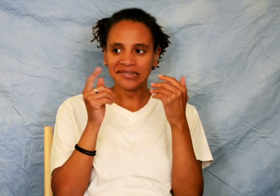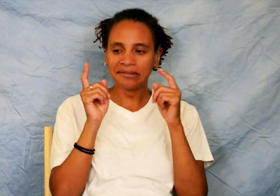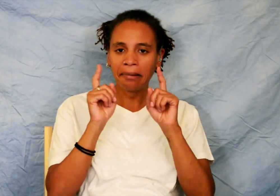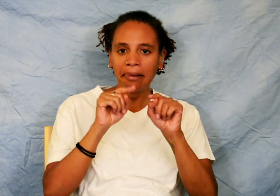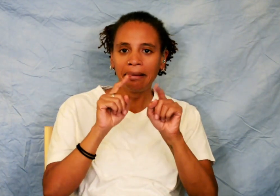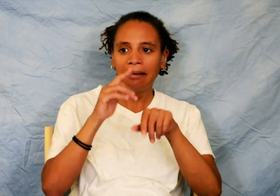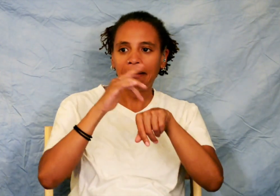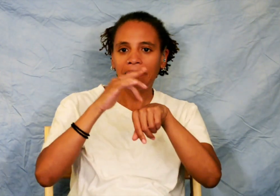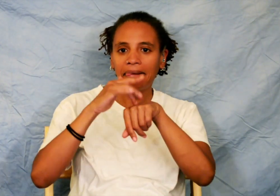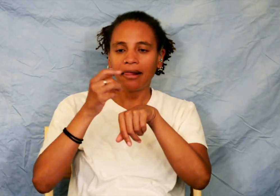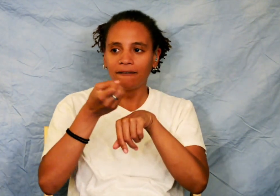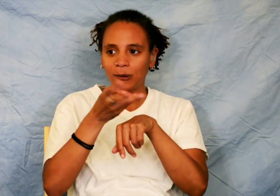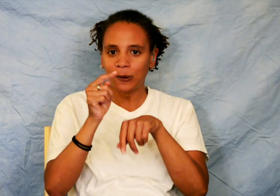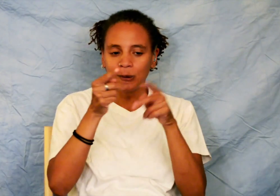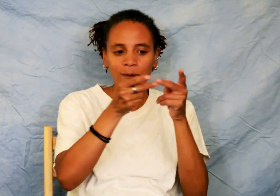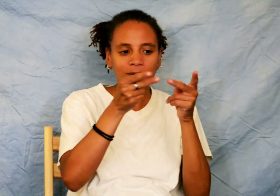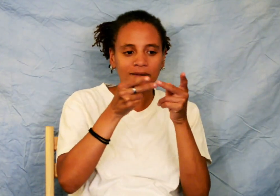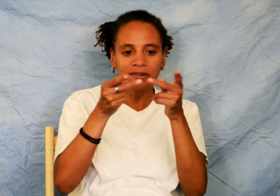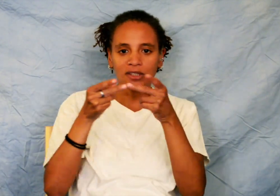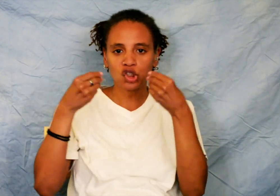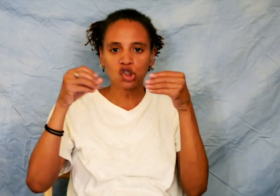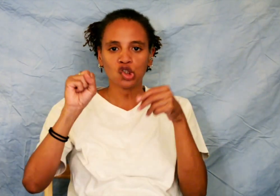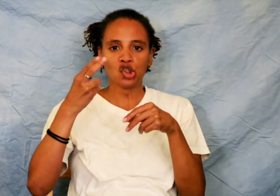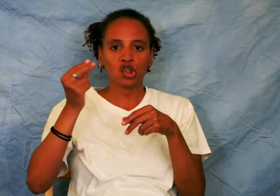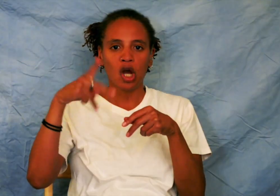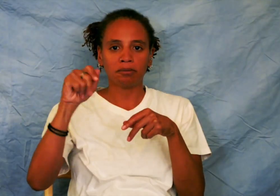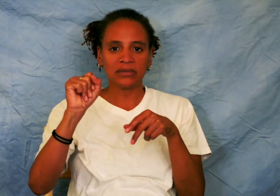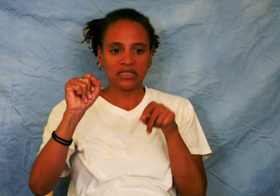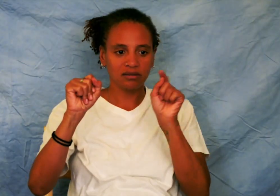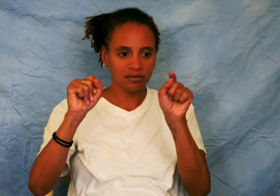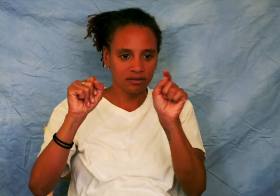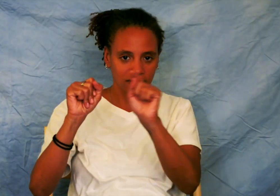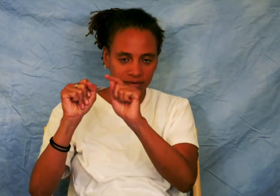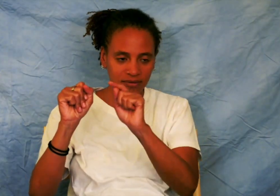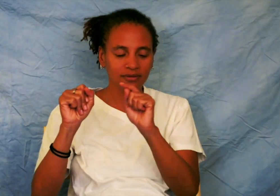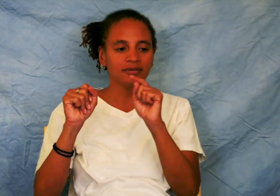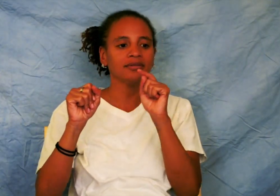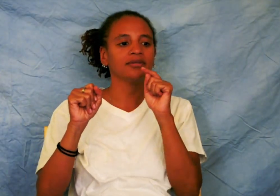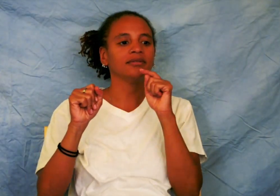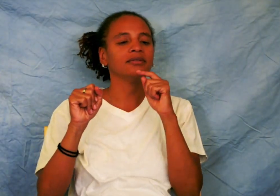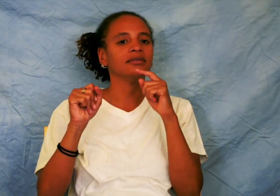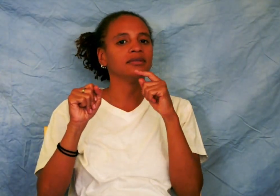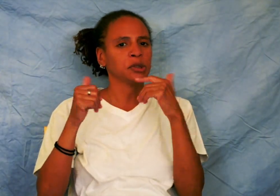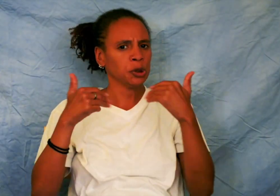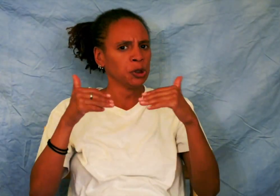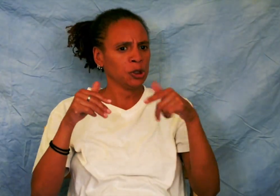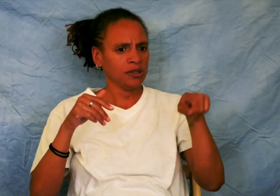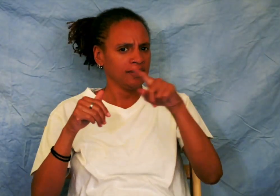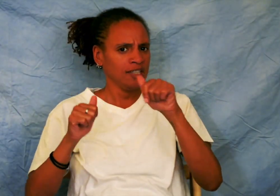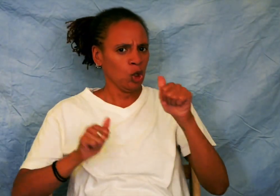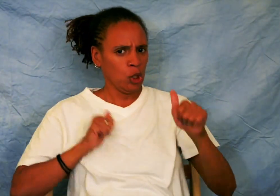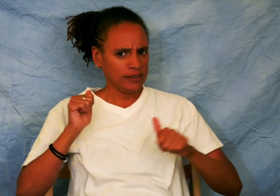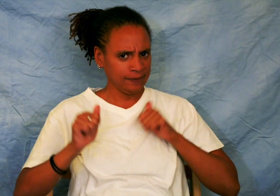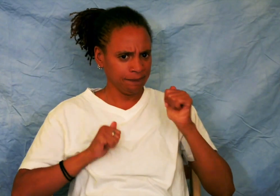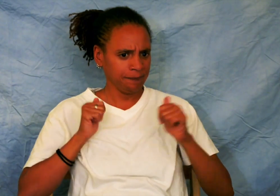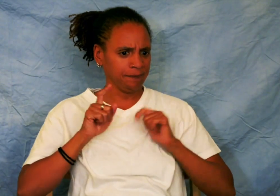I made my way from shop to shop, and the people working there are aggressive. They would come